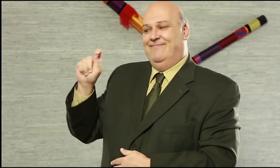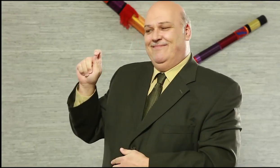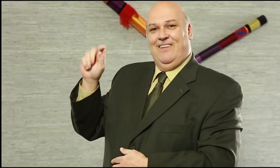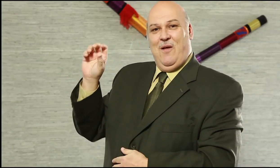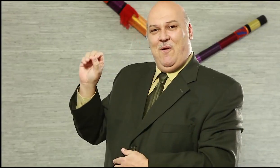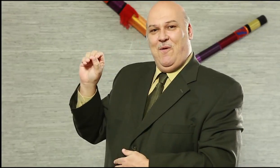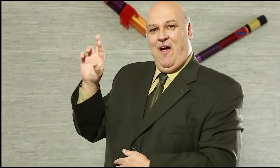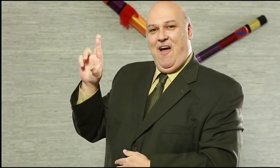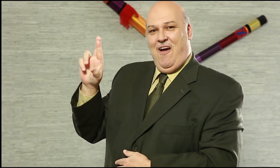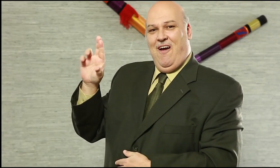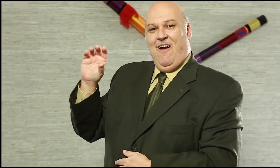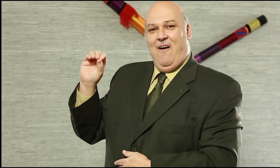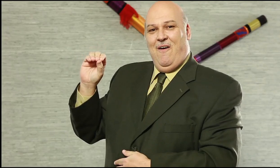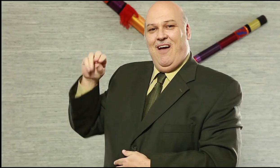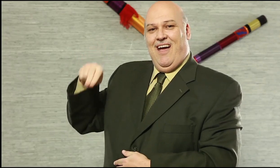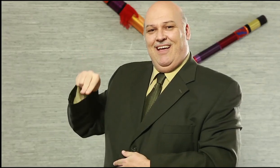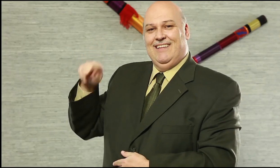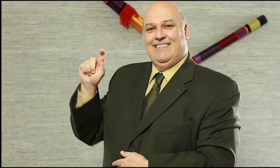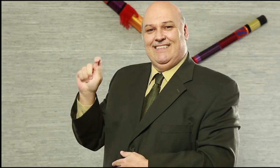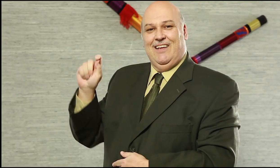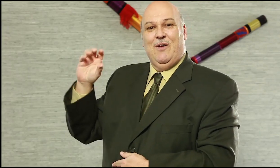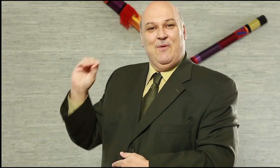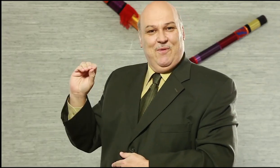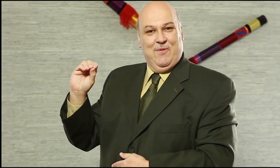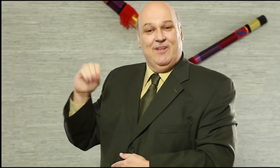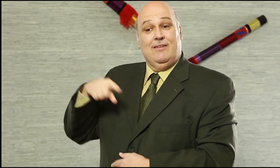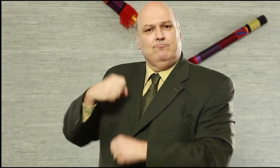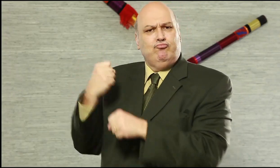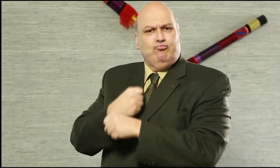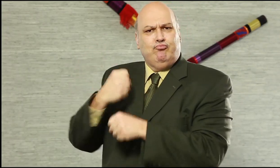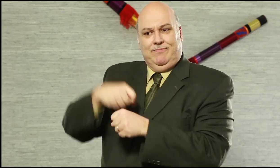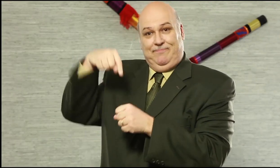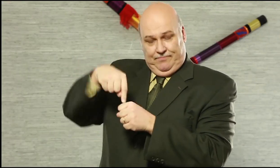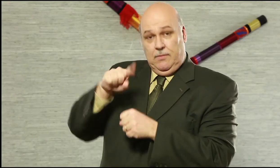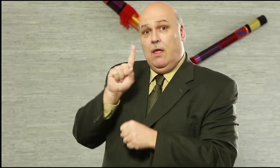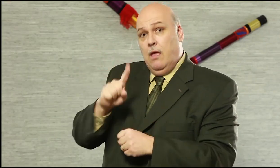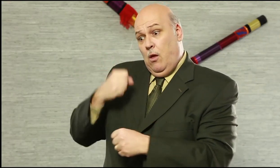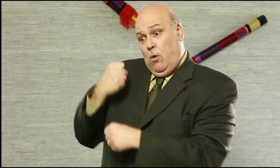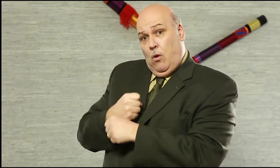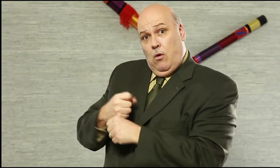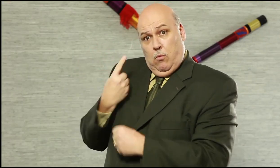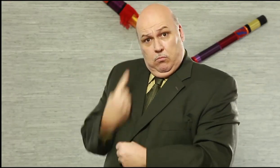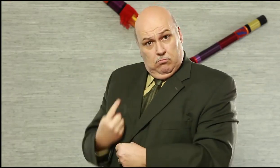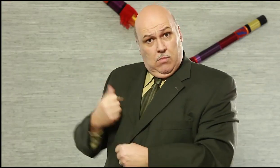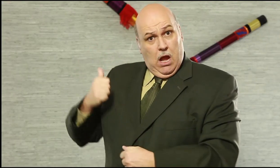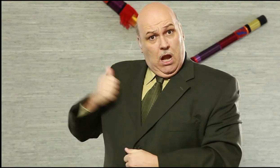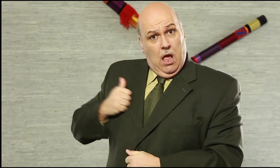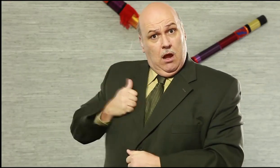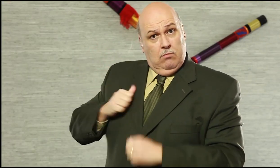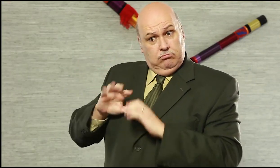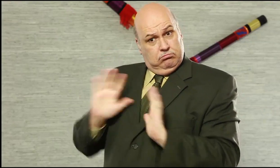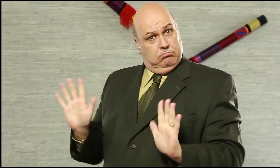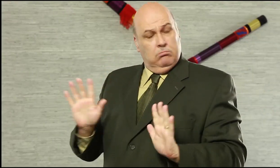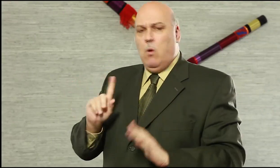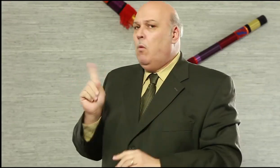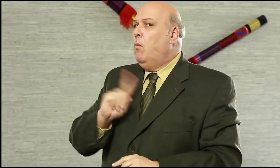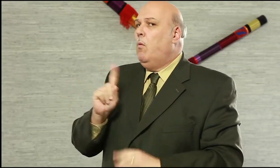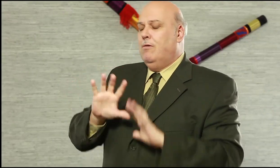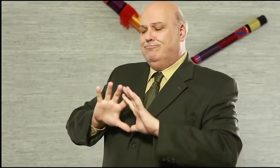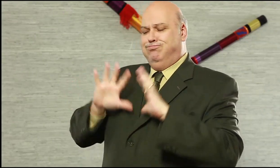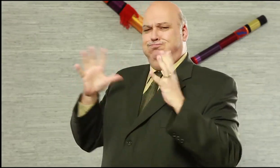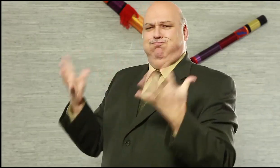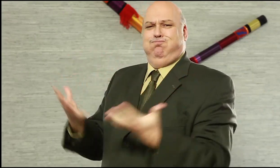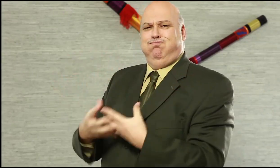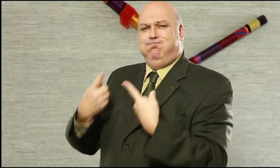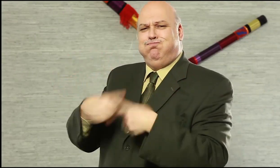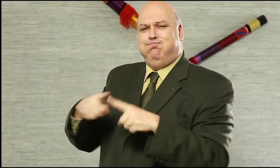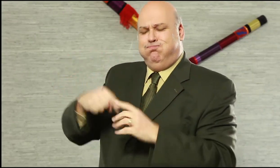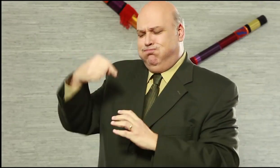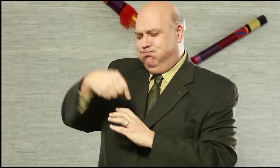a bit about H3. We are based in